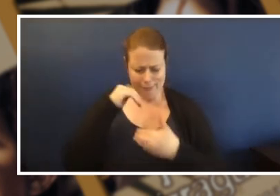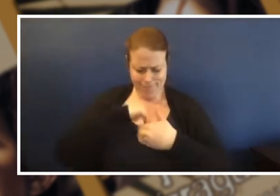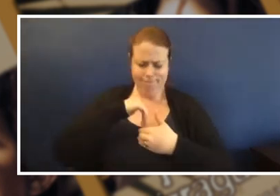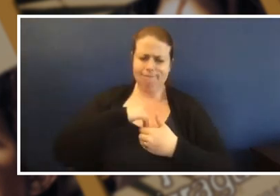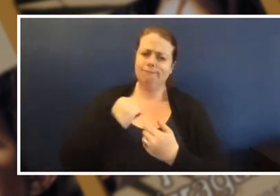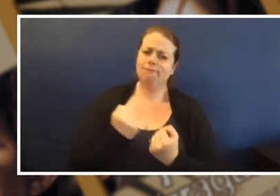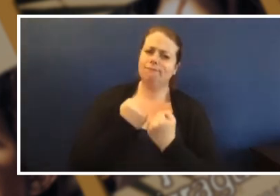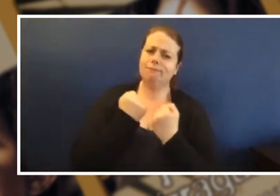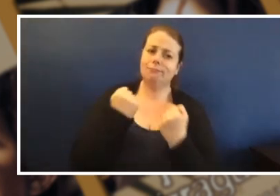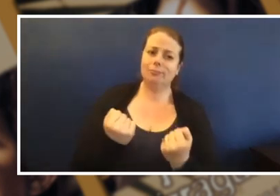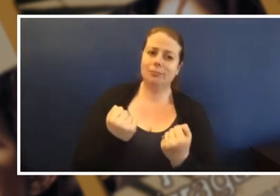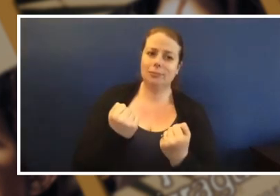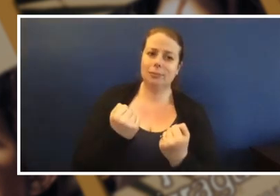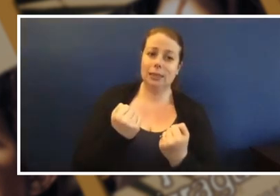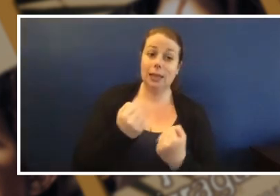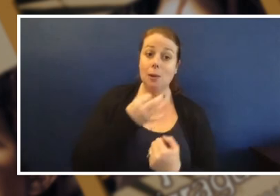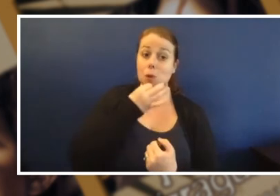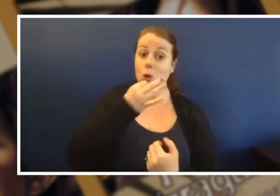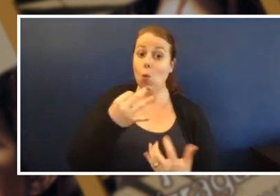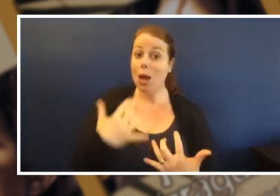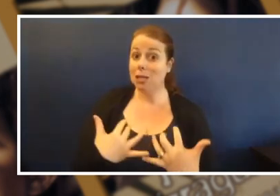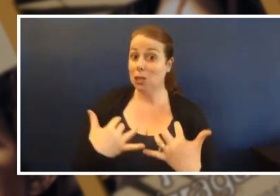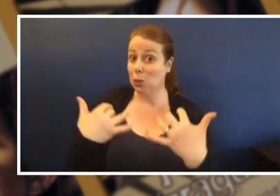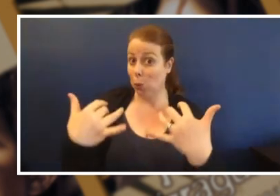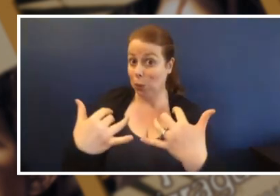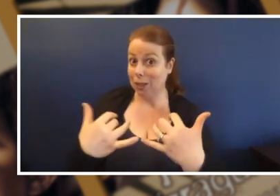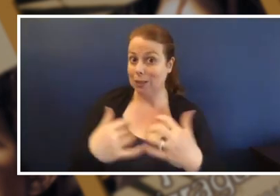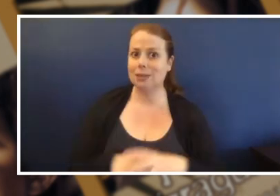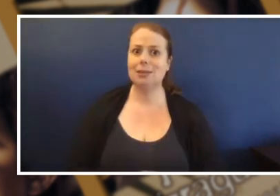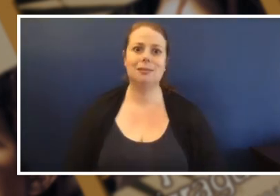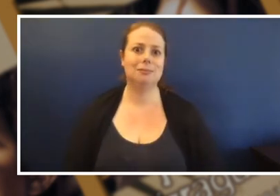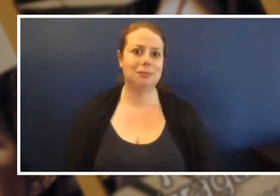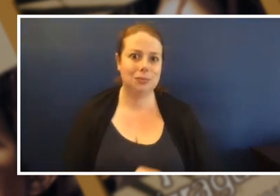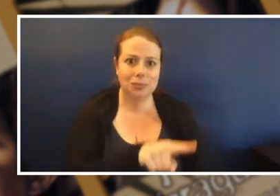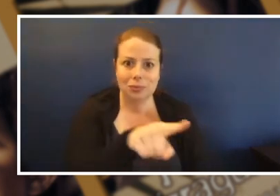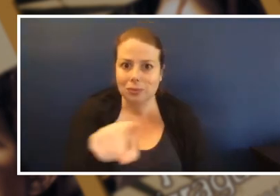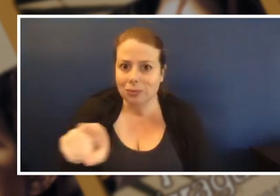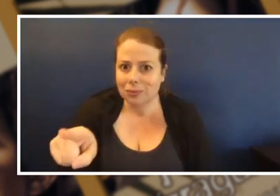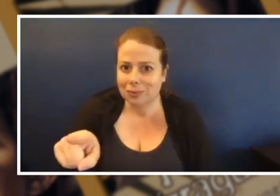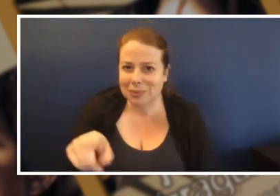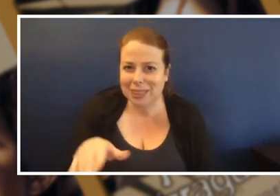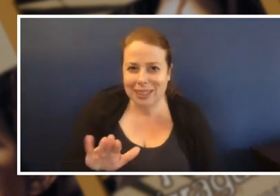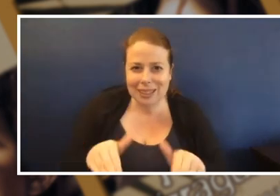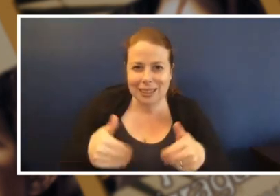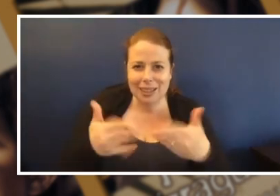this back to our audience Boori and I'm going to give them a little bit of a challenge and that